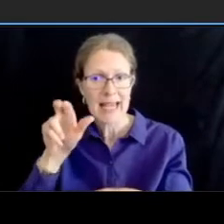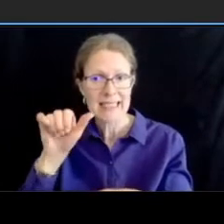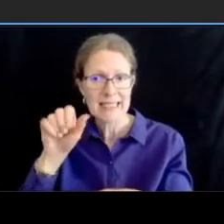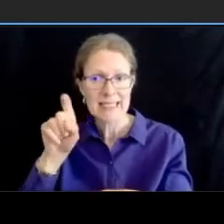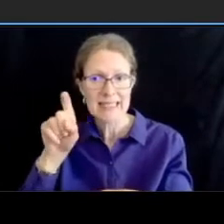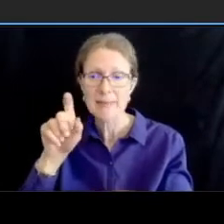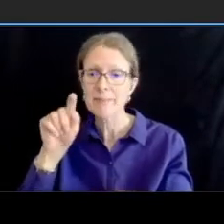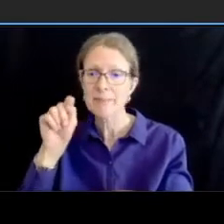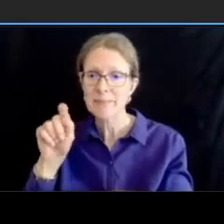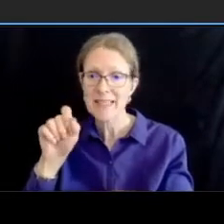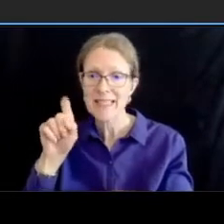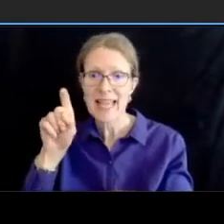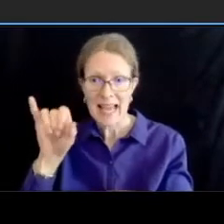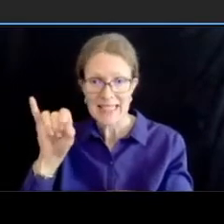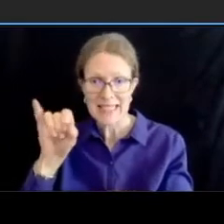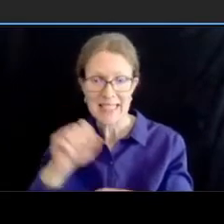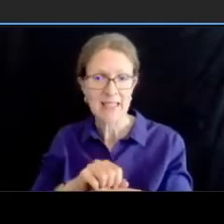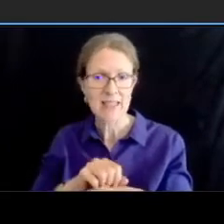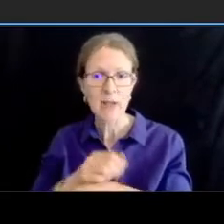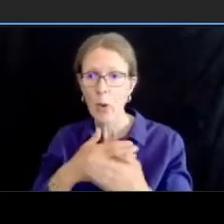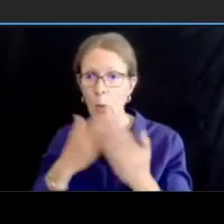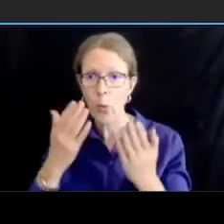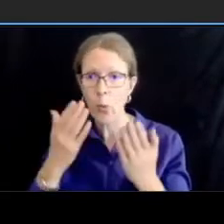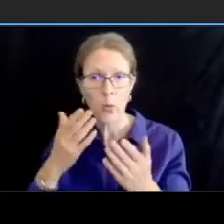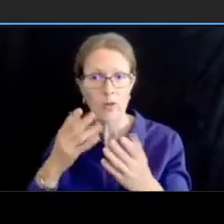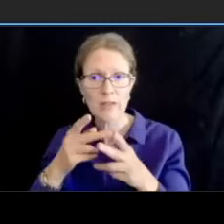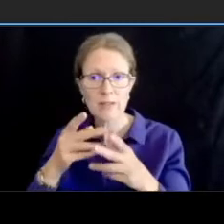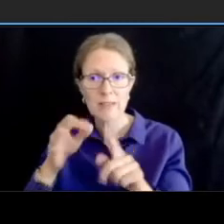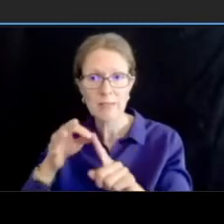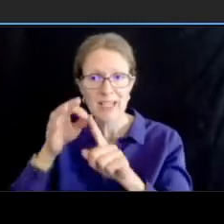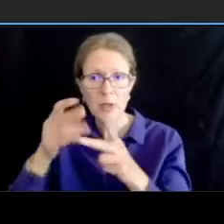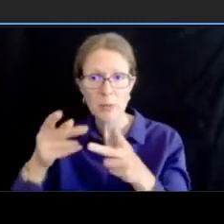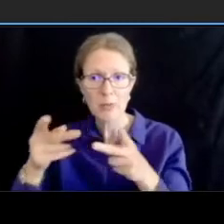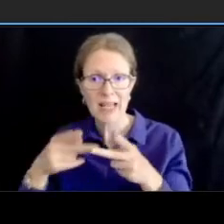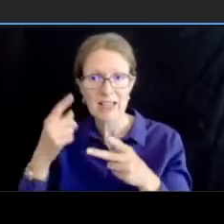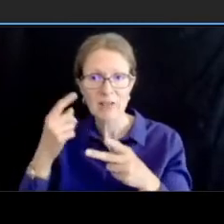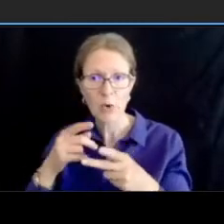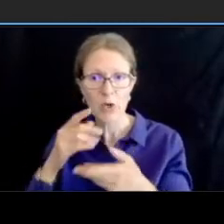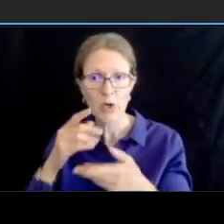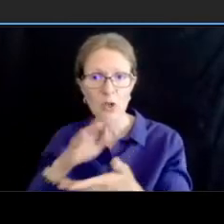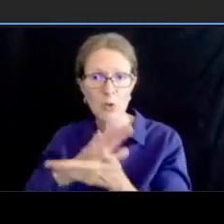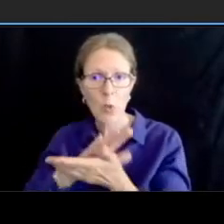you be studying needs for the almost 2 million zoo visitors for accommodations on connecticut avenue